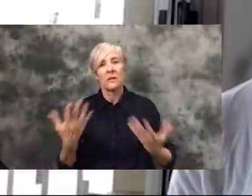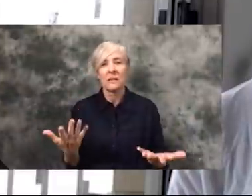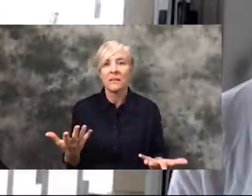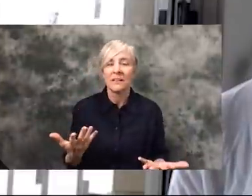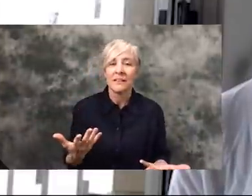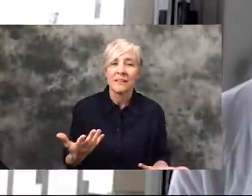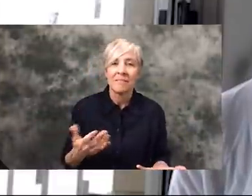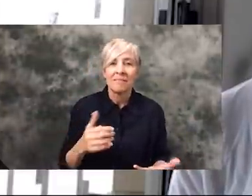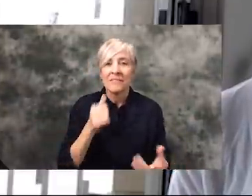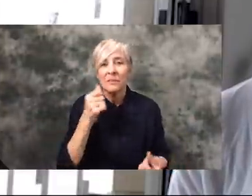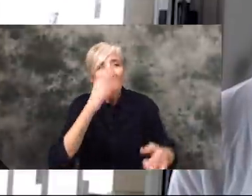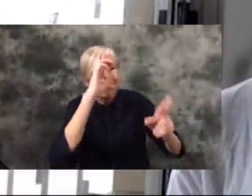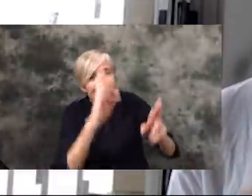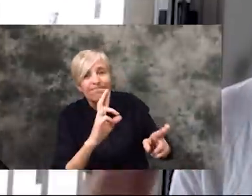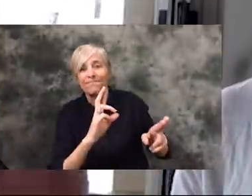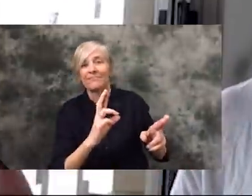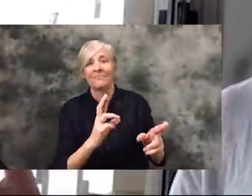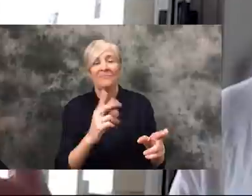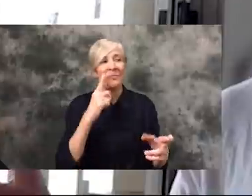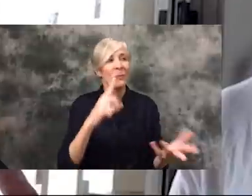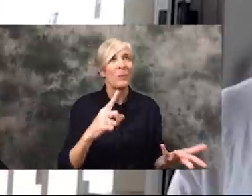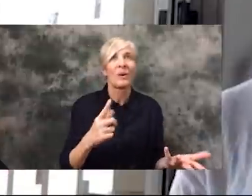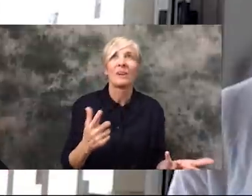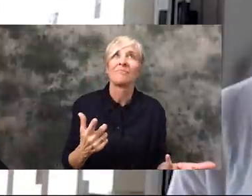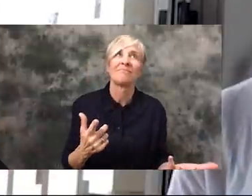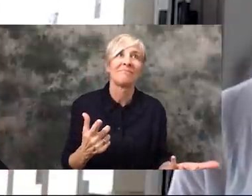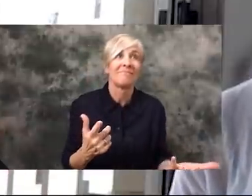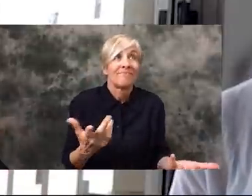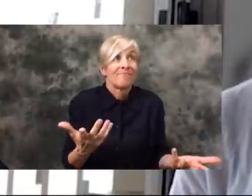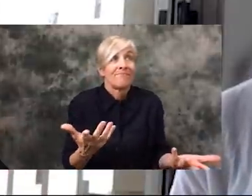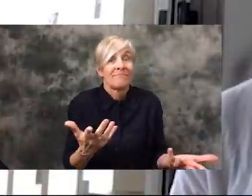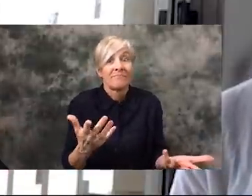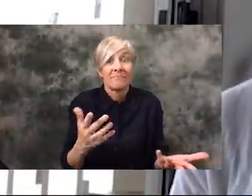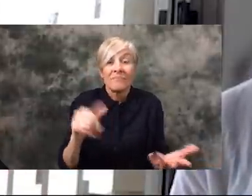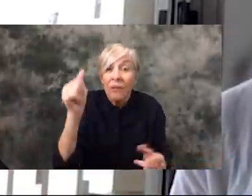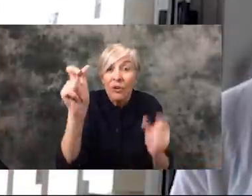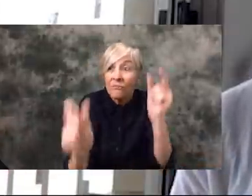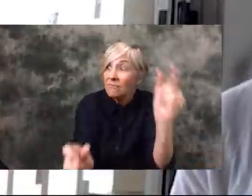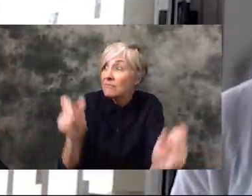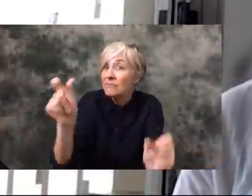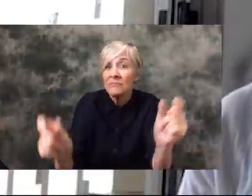having any kind of respect or anything for... I don't know... HUMAN KIND.